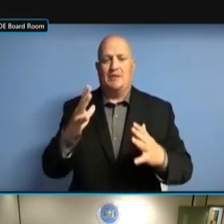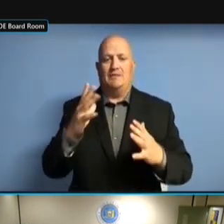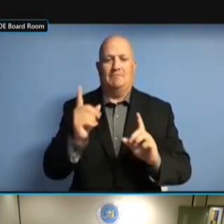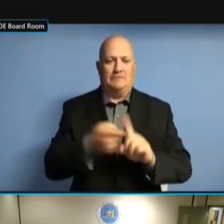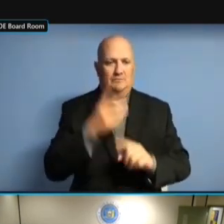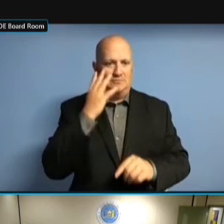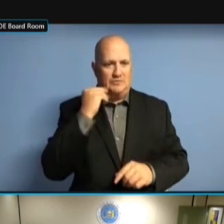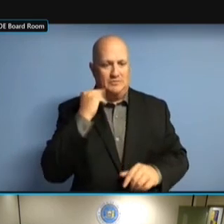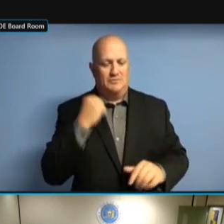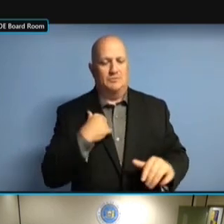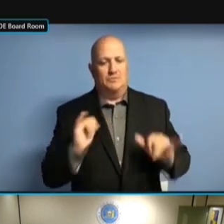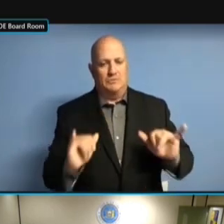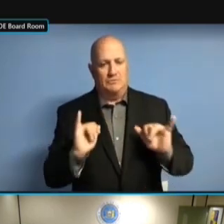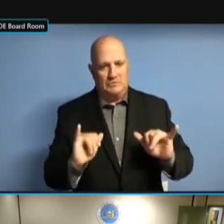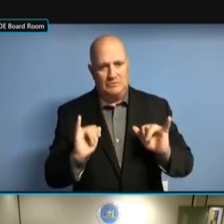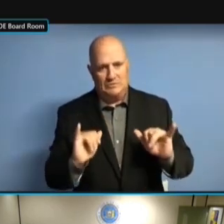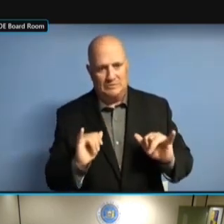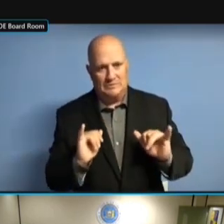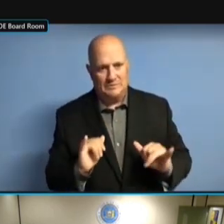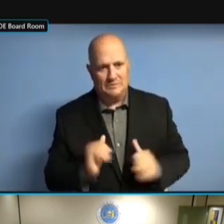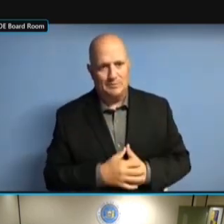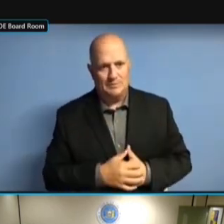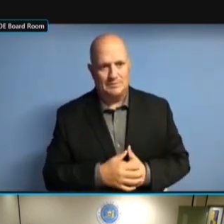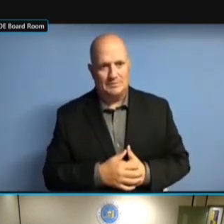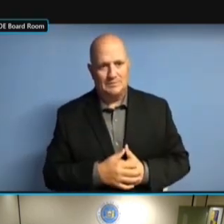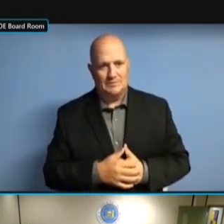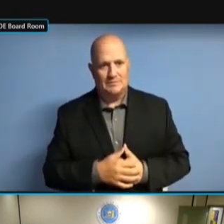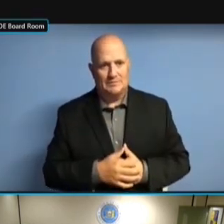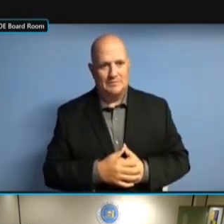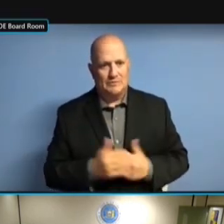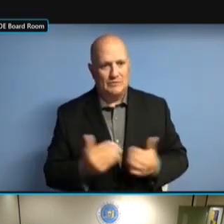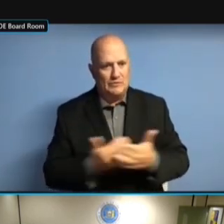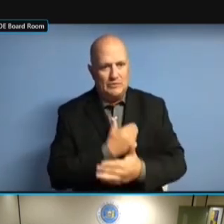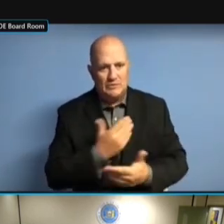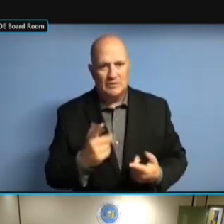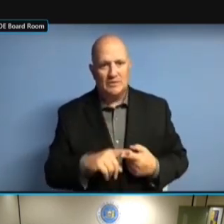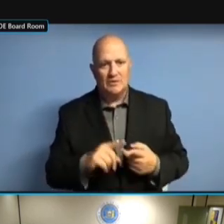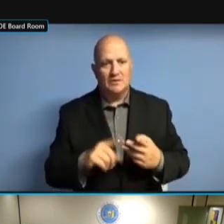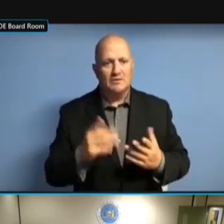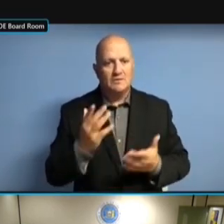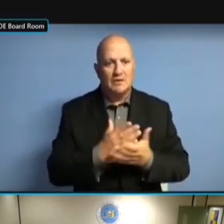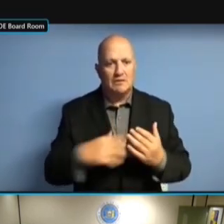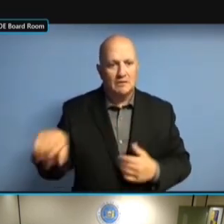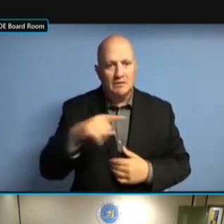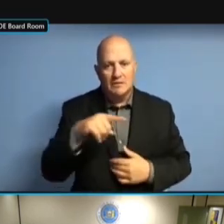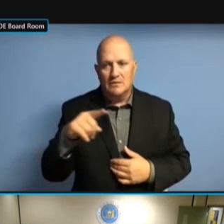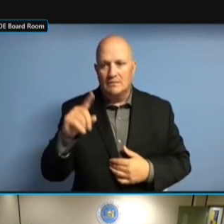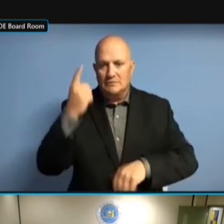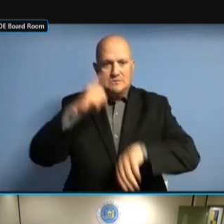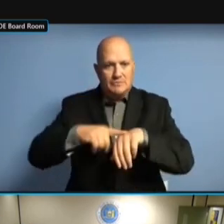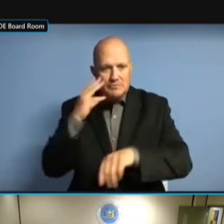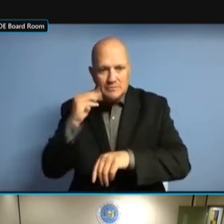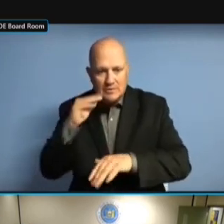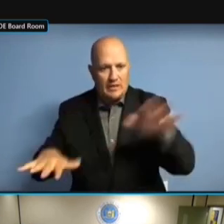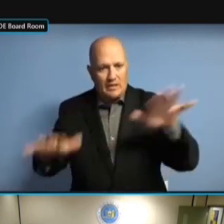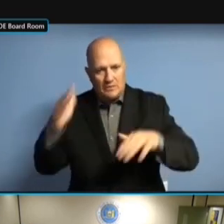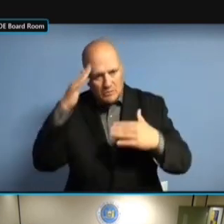SO IT'S NEW AND IT'S INTERESTING FOR SO IT'S NEW AND IT'S INTERESTING FOR THEM, SO IT'S NEW AND IT'S INTERESTING FOR THEM, EVEN. FOR THEM, EVEN. FOR THEM, EVEN. AND FOR THEM, EVEN. AND AS FOR THEM, EVEN. AND AS FAR FOR THEM, EVEN. AND AS FAR AS, FOR THEM, EVEN. AND AS FAR AS, YOU FOR THEM, EVEN. AND AS FAR AS, YOU KNOW, FOR THEM, EVEN. AND AS FAR AS, YOU KNOW, THE AND AS FAR AS, YOU KNOW, THE AND AS FAR AS, YOU KNOW, THE OTHER AND AS FAR AS, YOU KNOW, THE OTHER ISSUES AND AS FAR AS, YOU KNOW, THE OTHER ISSUES OR AND AS FAR AS, YOU KNOW, THE OTHER ISSUES OR CONCERNS, AND AS FAR AS, YOU KNOW, THE OTHER ISSUES OR CONCERNS, WE'RE OTHER ISSUES OR CONCERNS, WE'RE OTHER ISSUES OR CONCERNS, WE'RE STILL OTHER ISSUES OR CONCERNS, WE'RE STILL WORKING OTHER ISSUES OR CONCERNS, WE'RE STILL WORKING ON